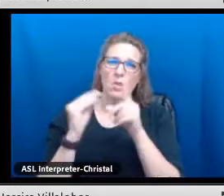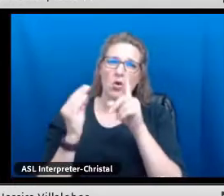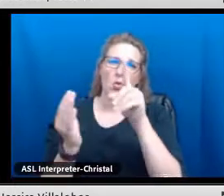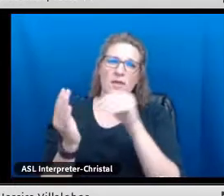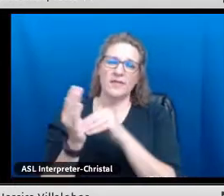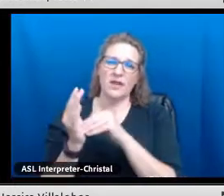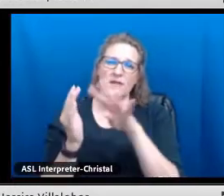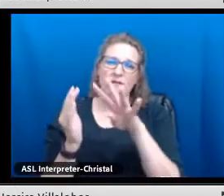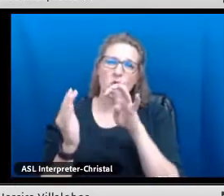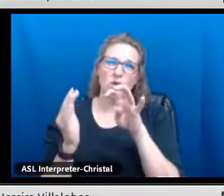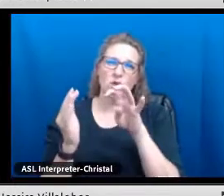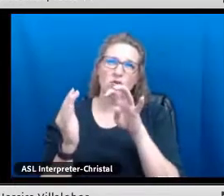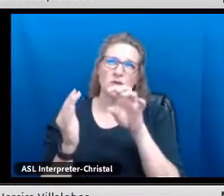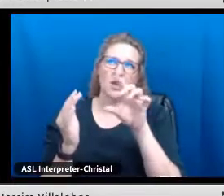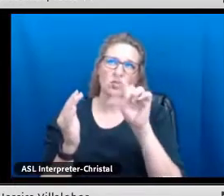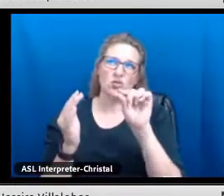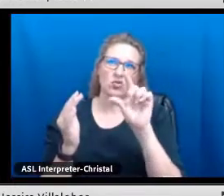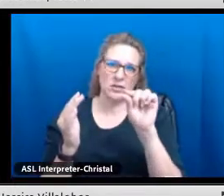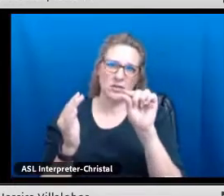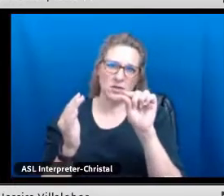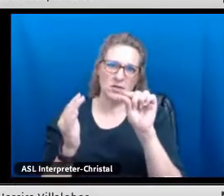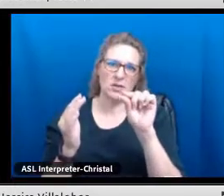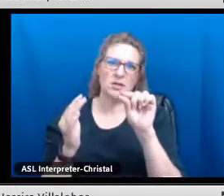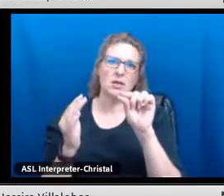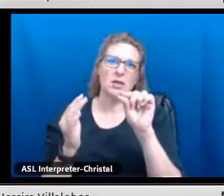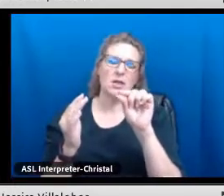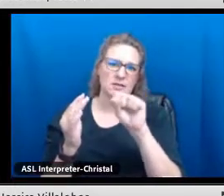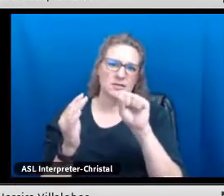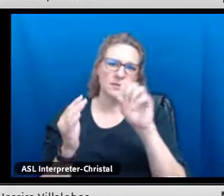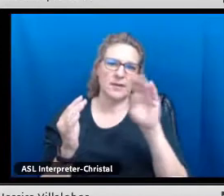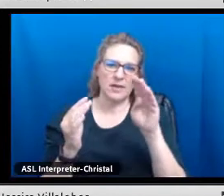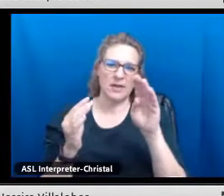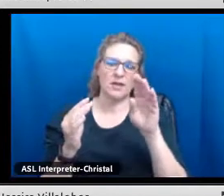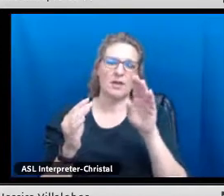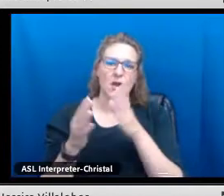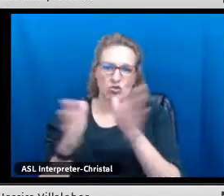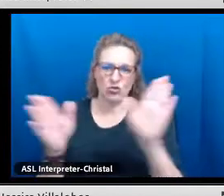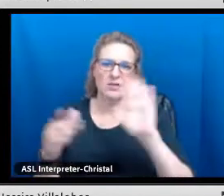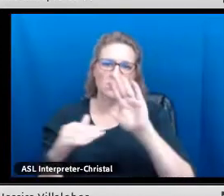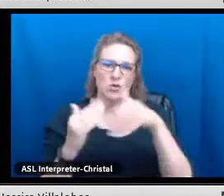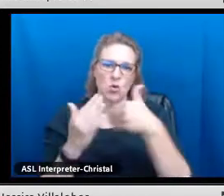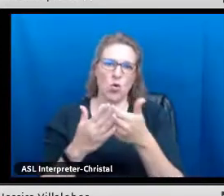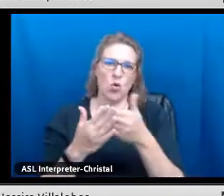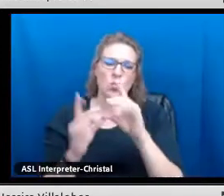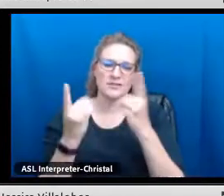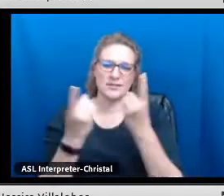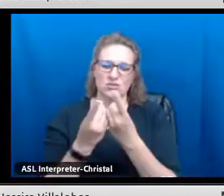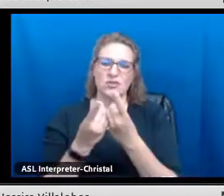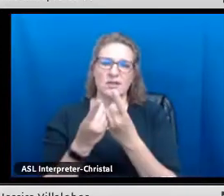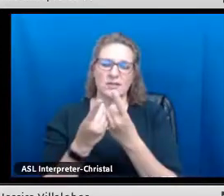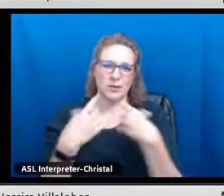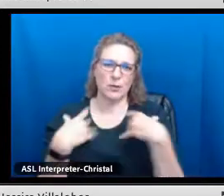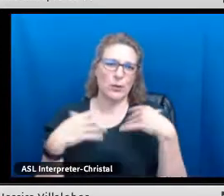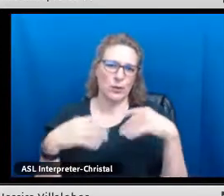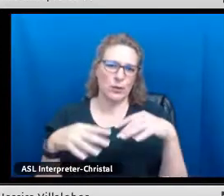see our high school numbers which were a total of I believe 1,420 seals districtwide which